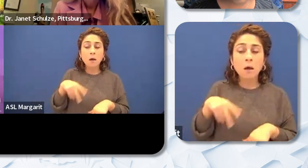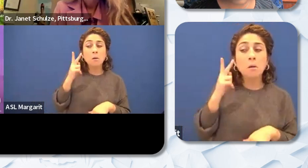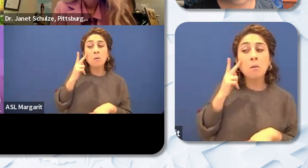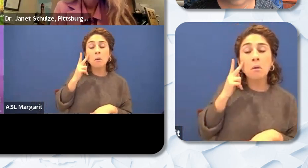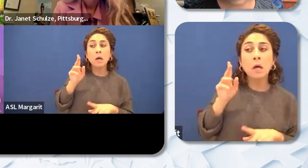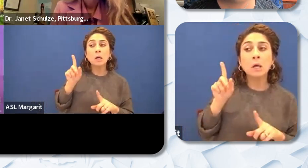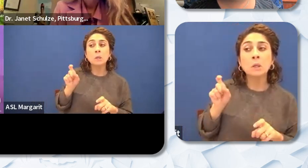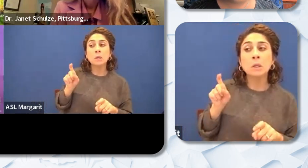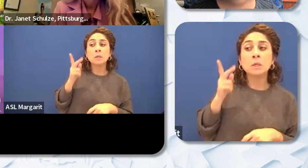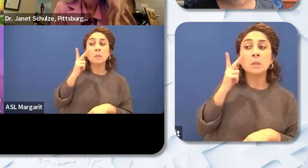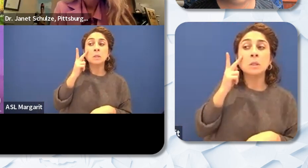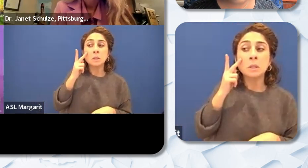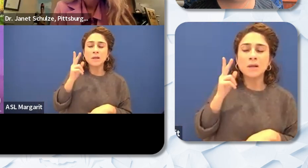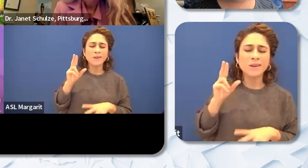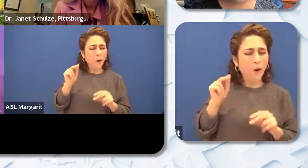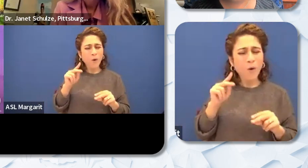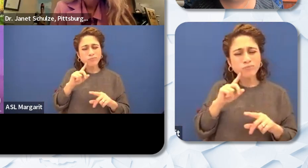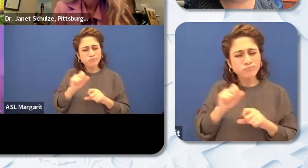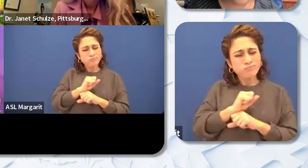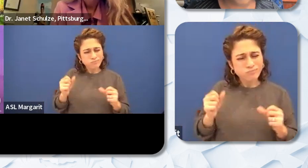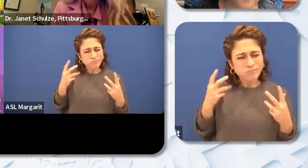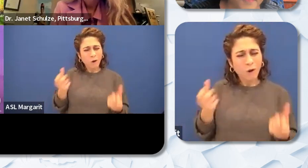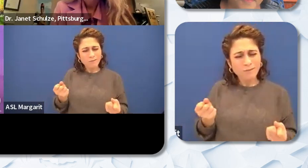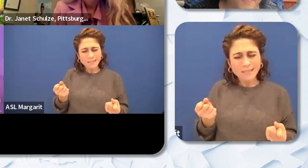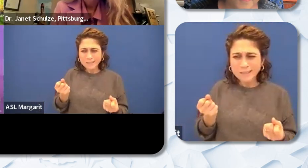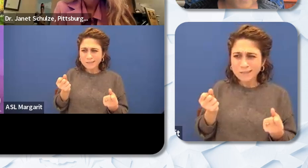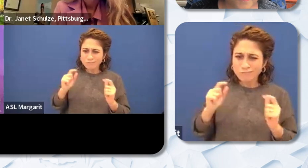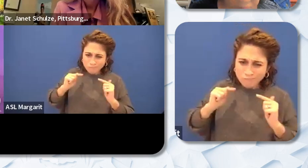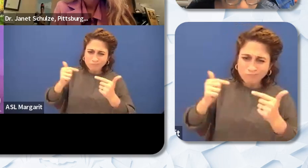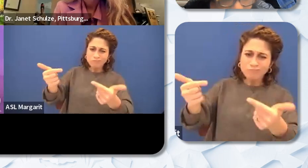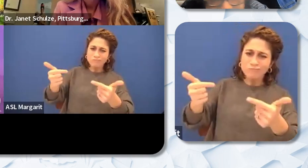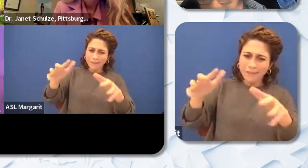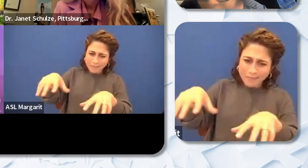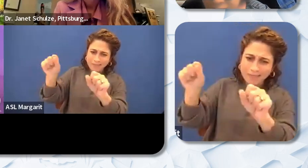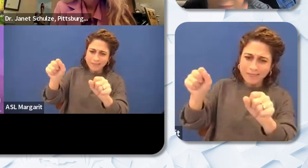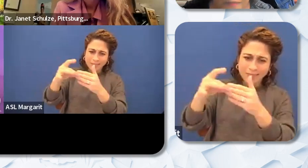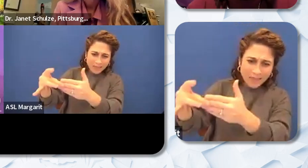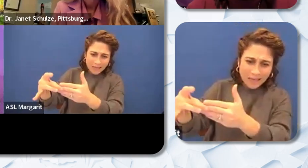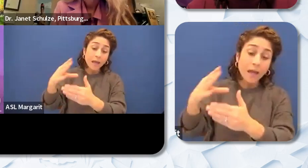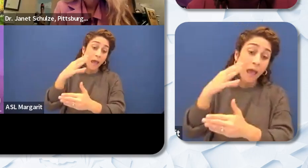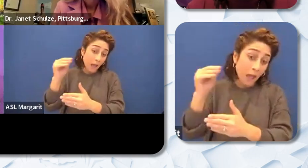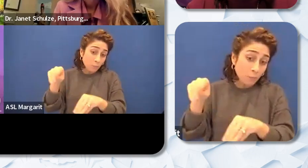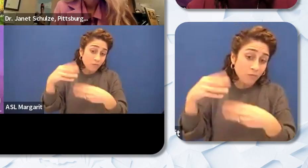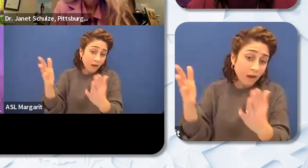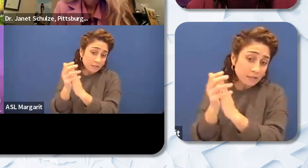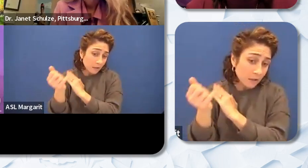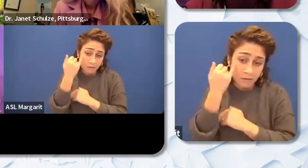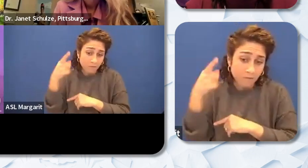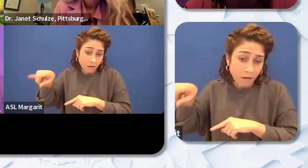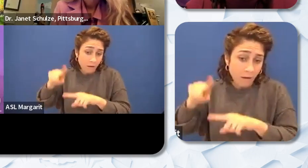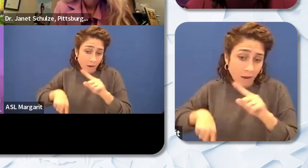to lead and also give them the skills to do that. Dr. Jacquelyn Ollison: Yes so Mr. Okonkwo I know